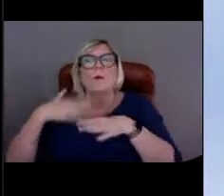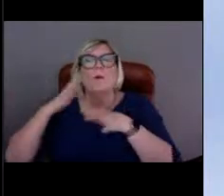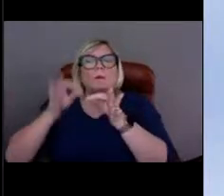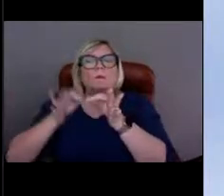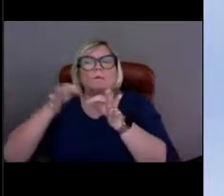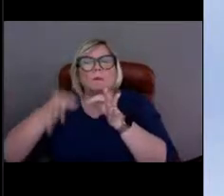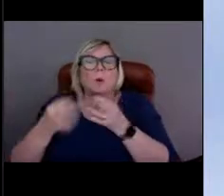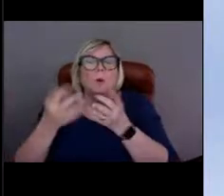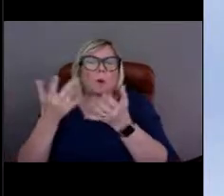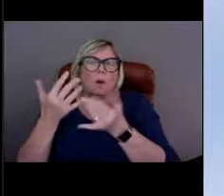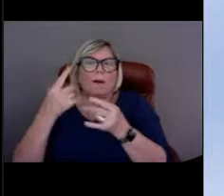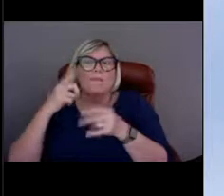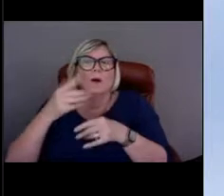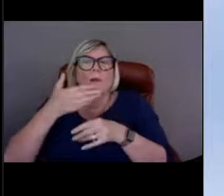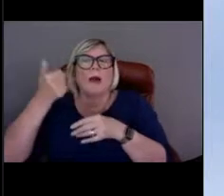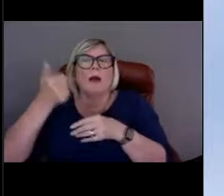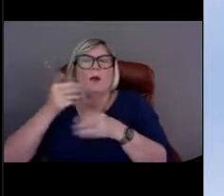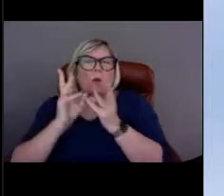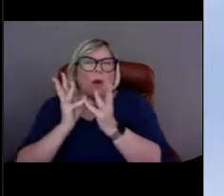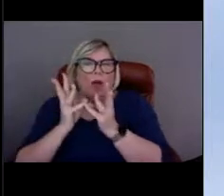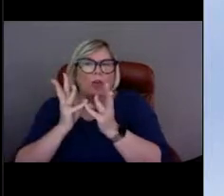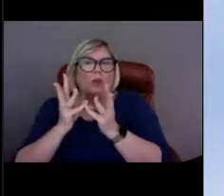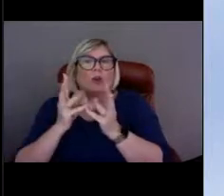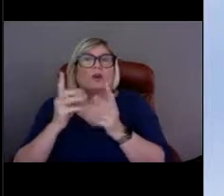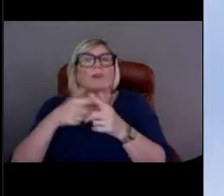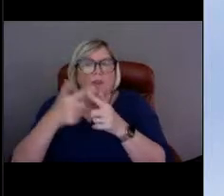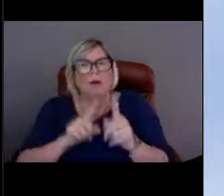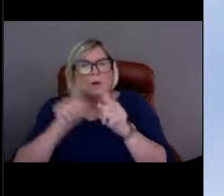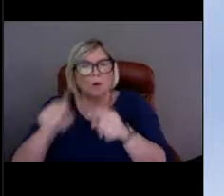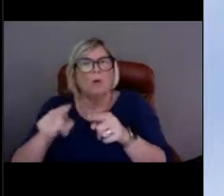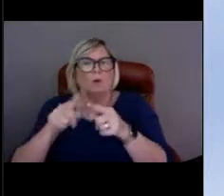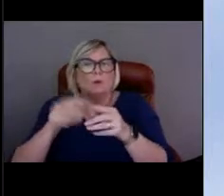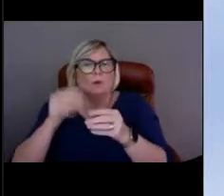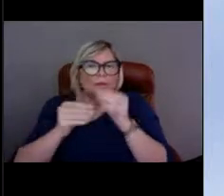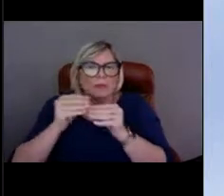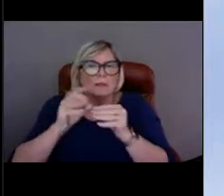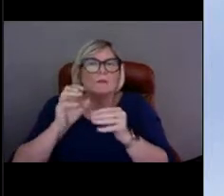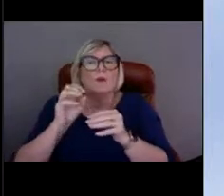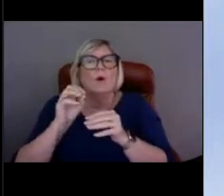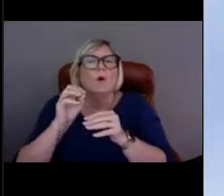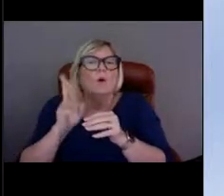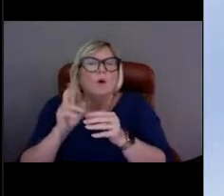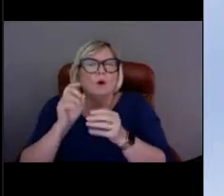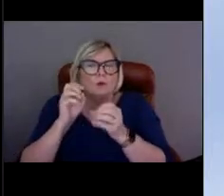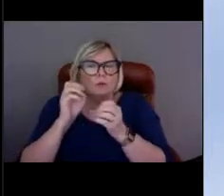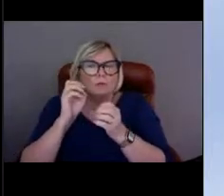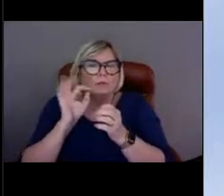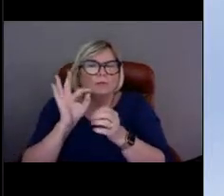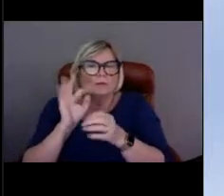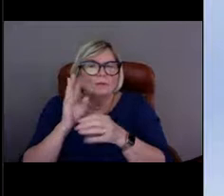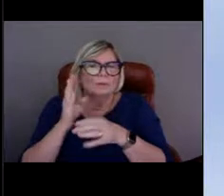[Nicole] And I wanted to ask, so Alice and Paul and Texas ask a question